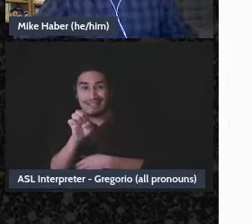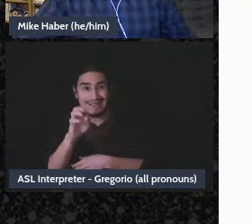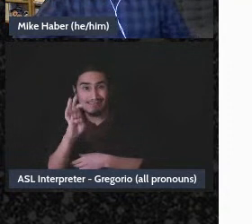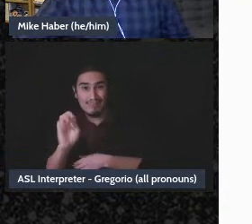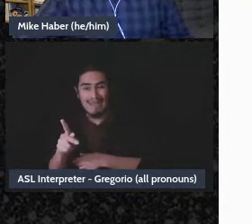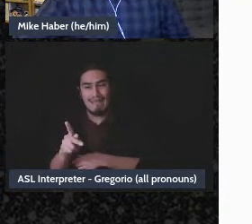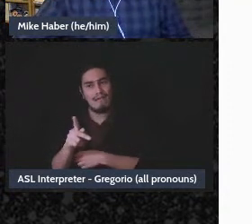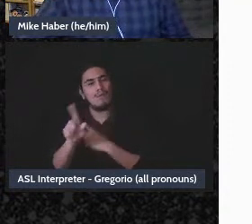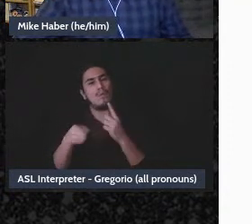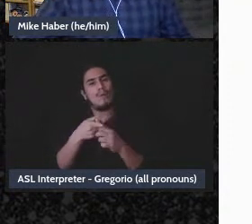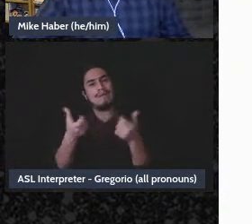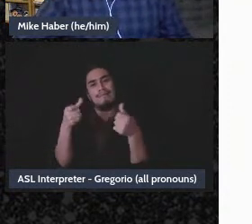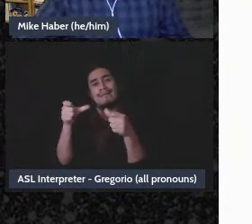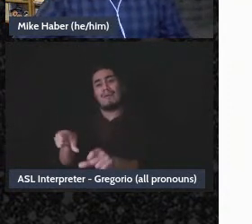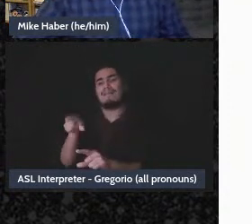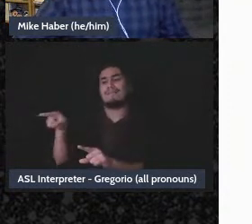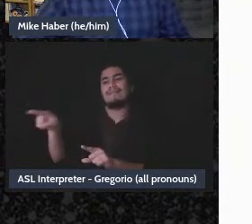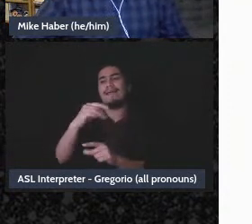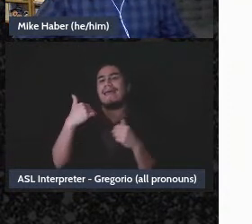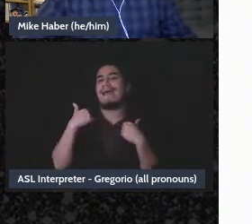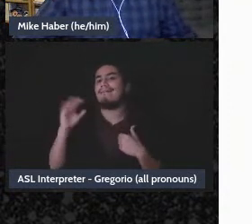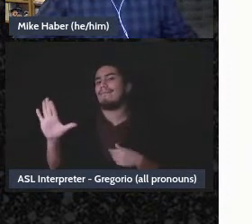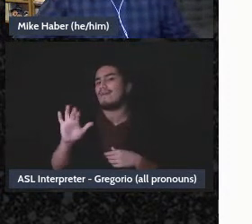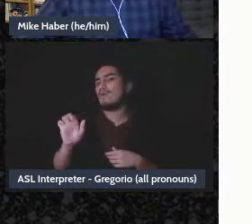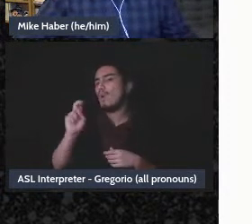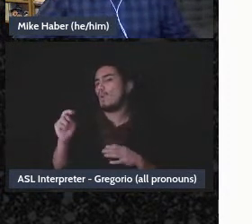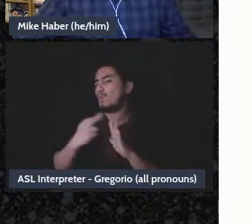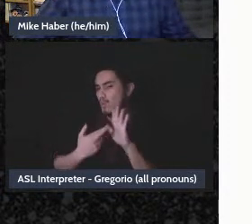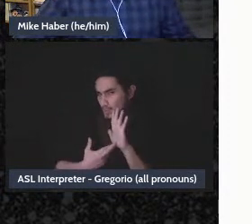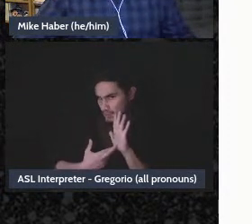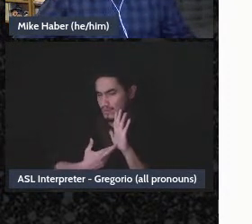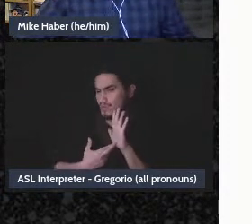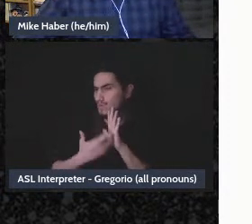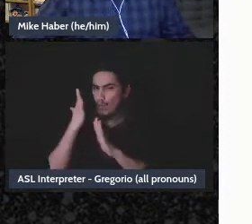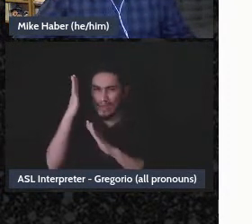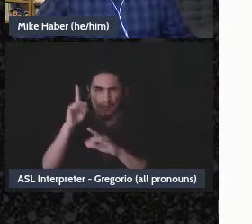going to have some of their own rules and it's going to vary a little bit from place to place.